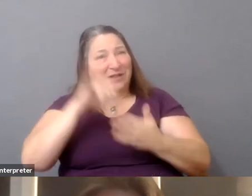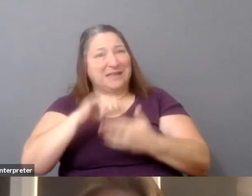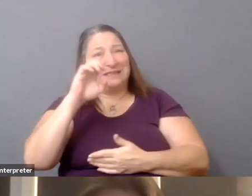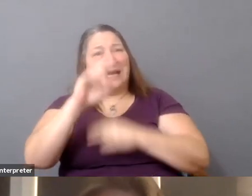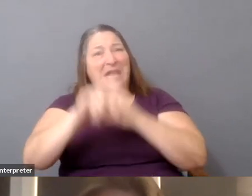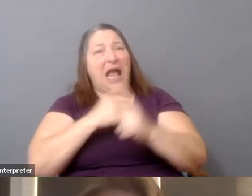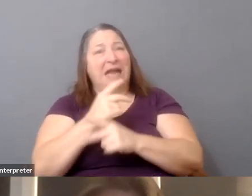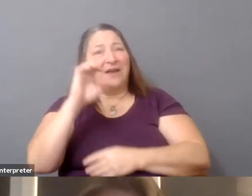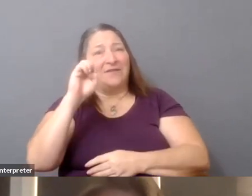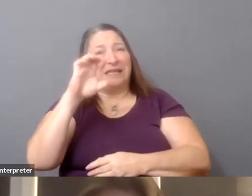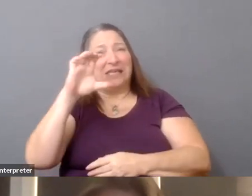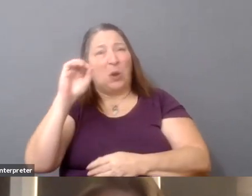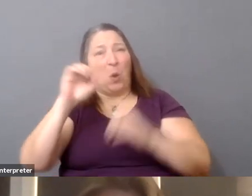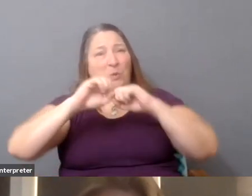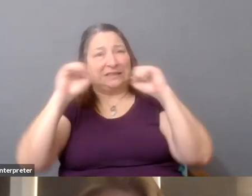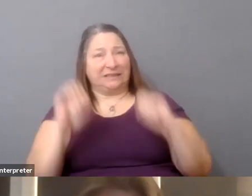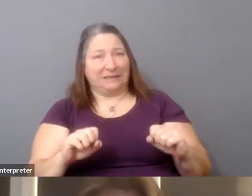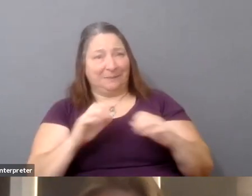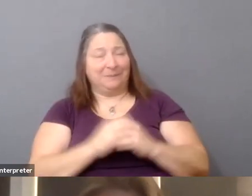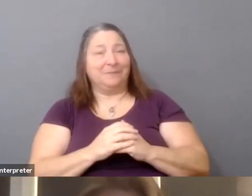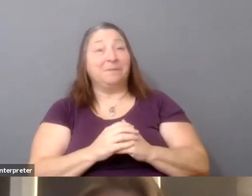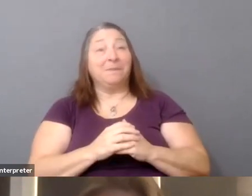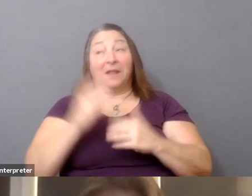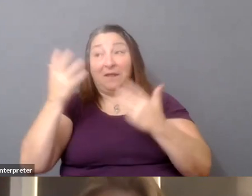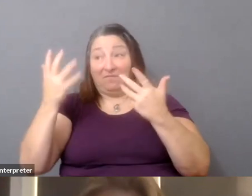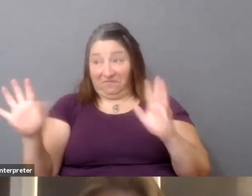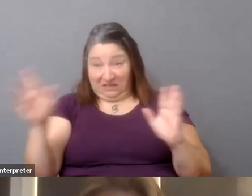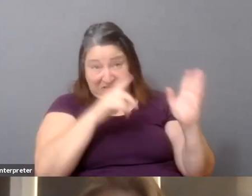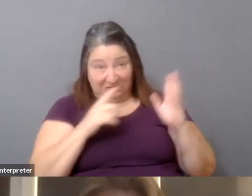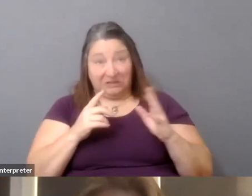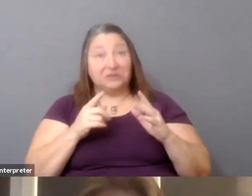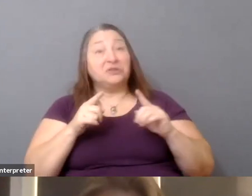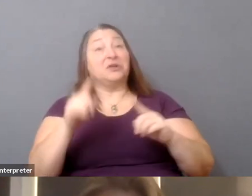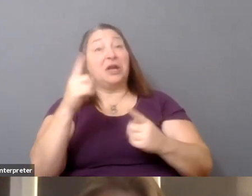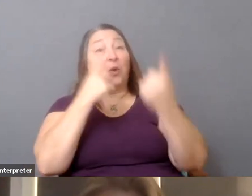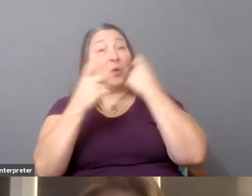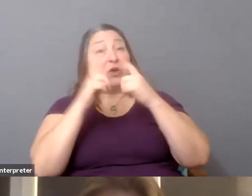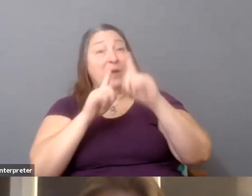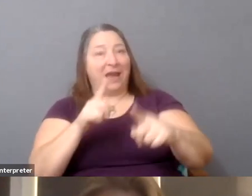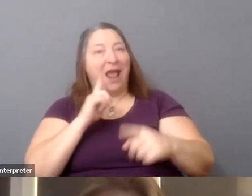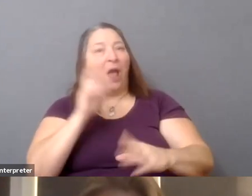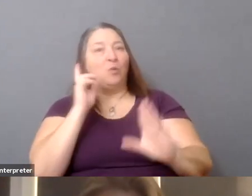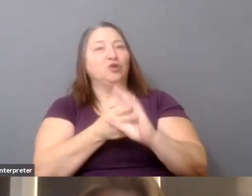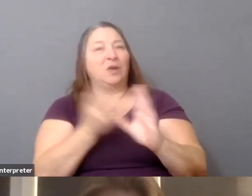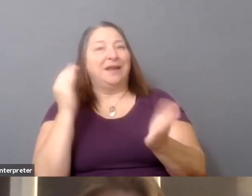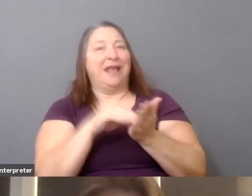I'll come back on at the end during the Q&A. So I'm really excited for this conversation.